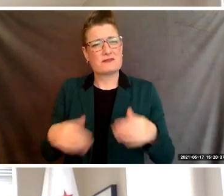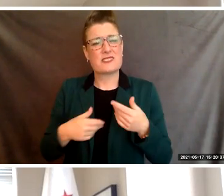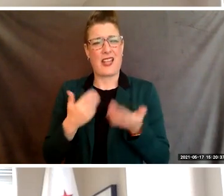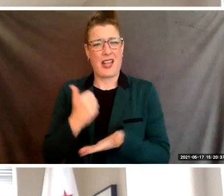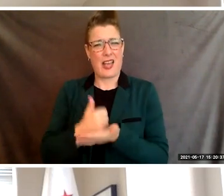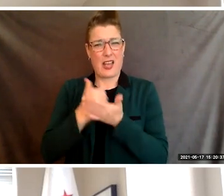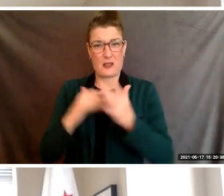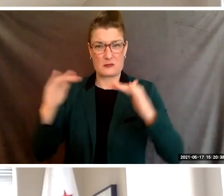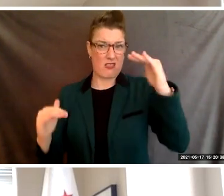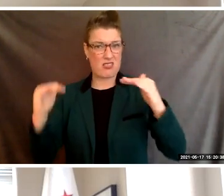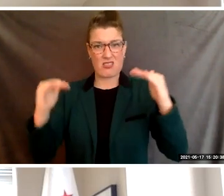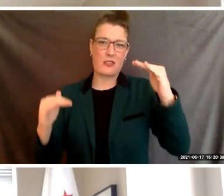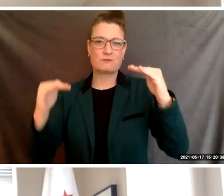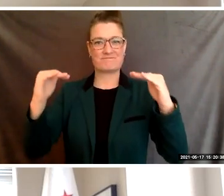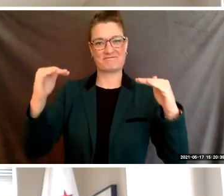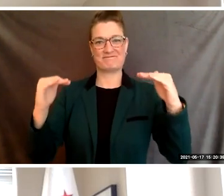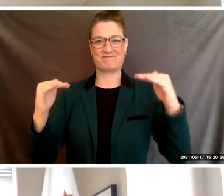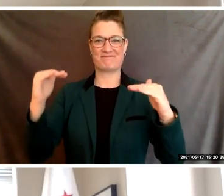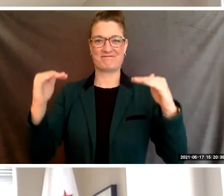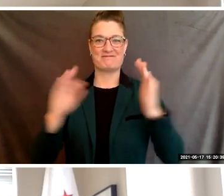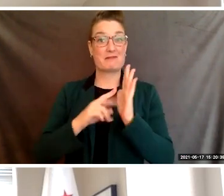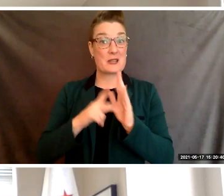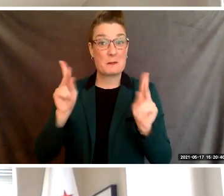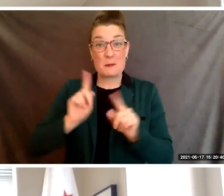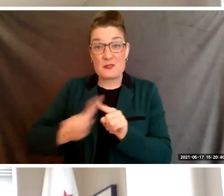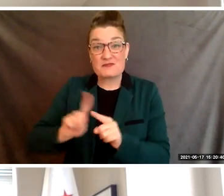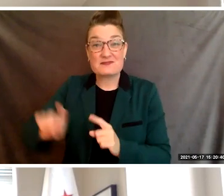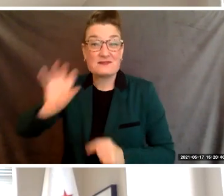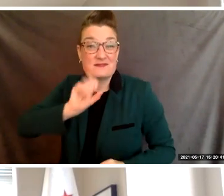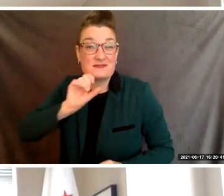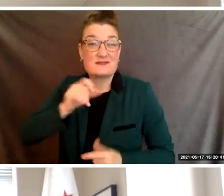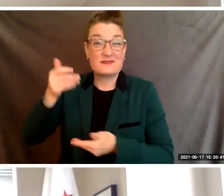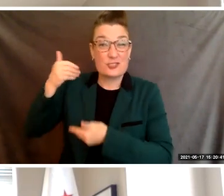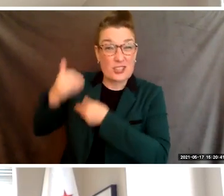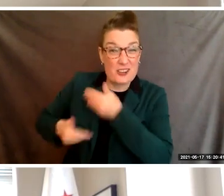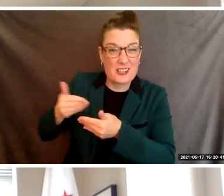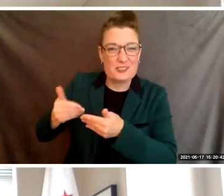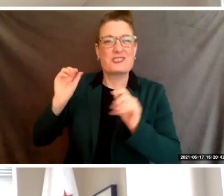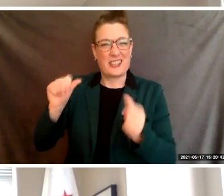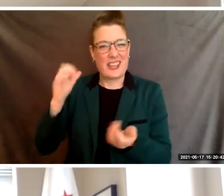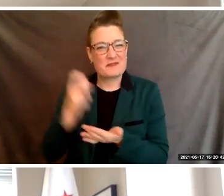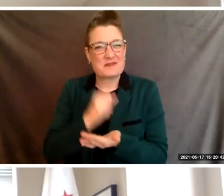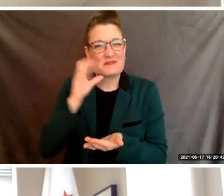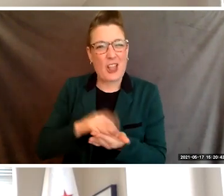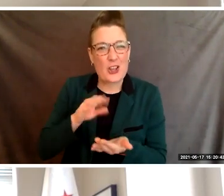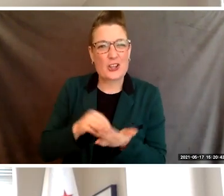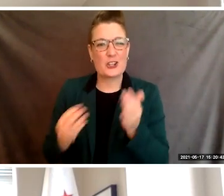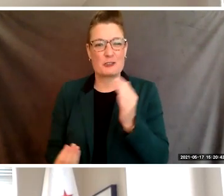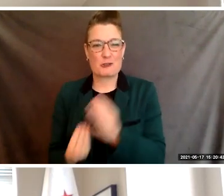enabling people of all generations to learn and to grow, and the values at this school align